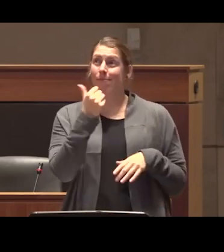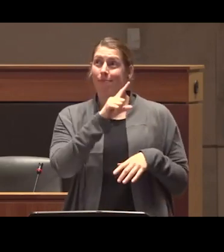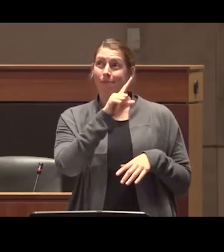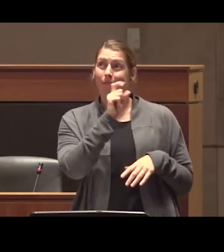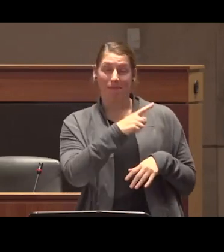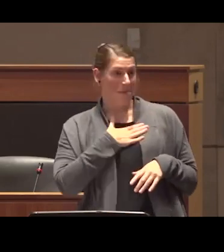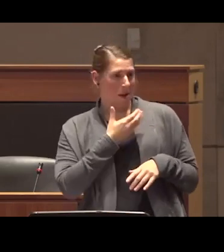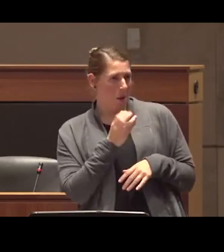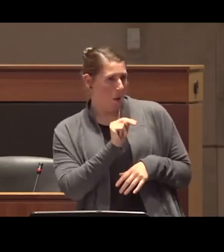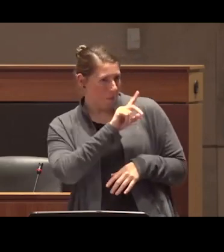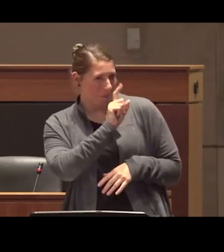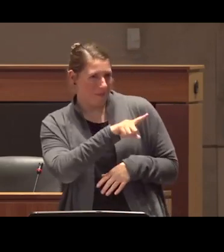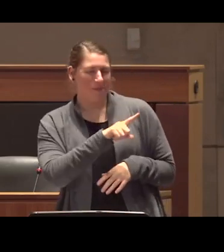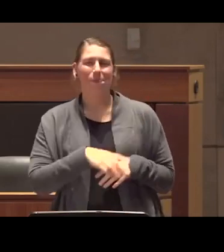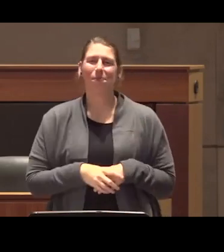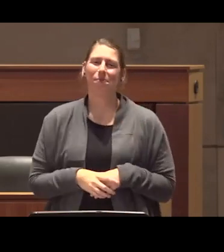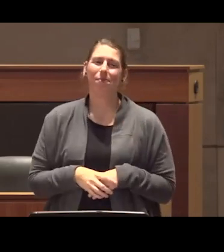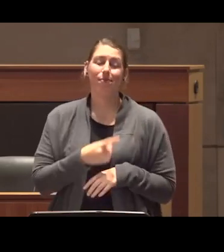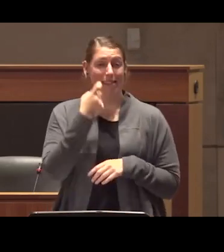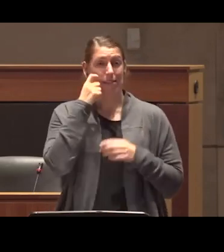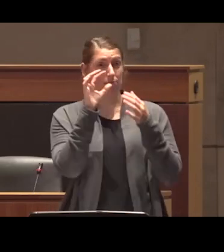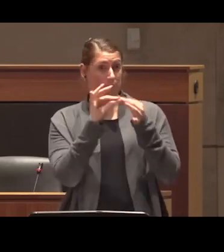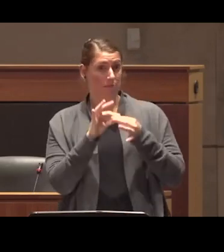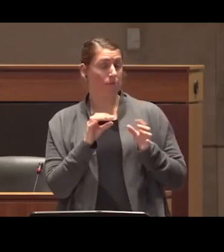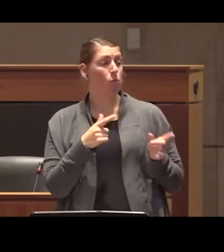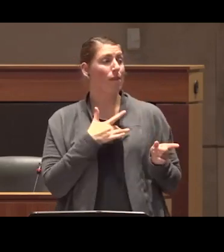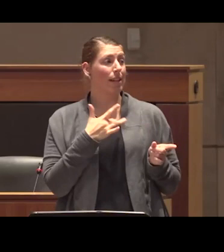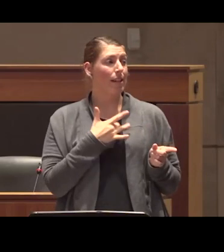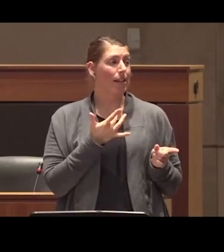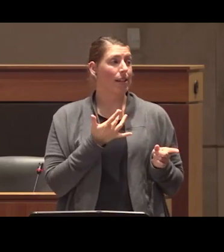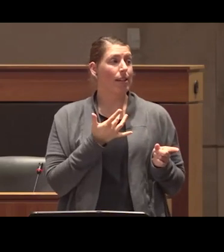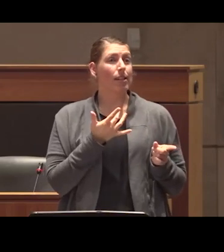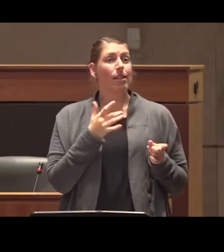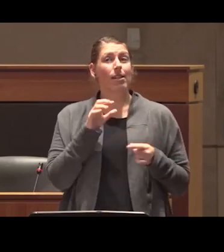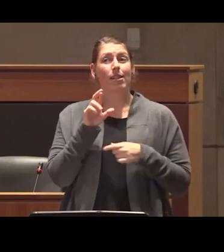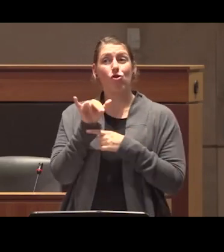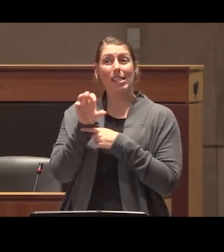my own do you feel based on what you said that there's maybe some racist undercurrents to how